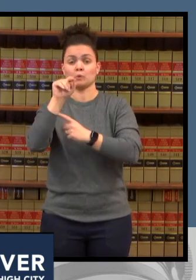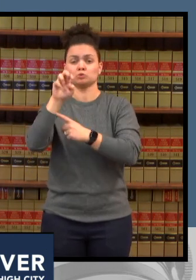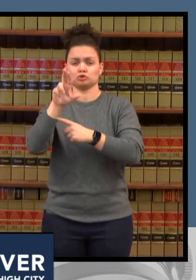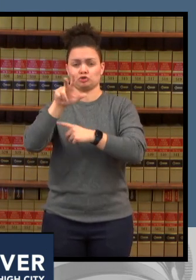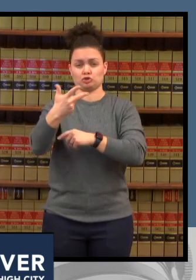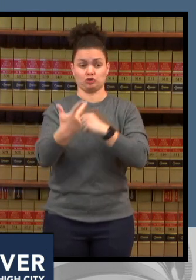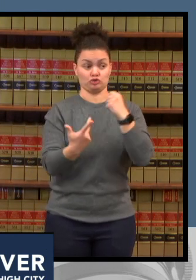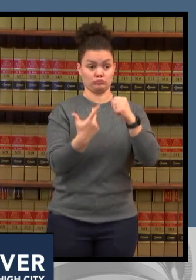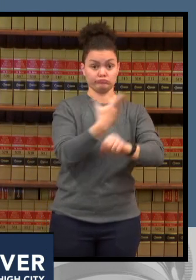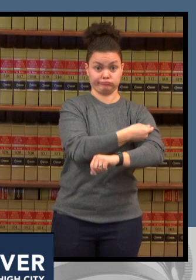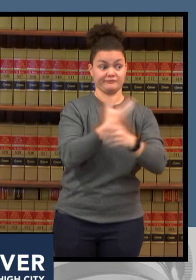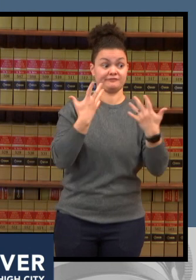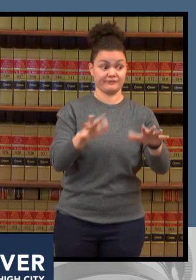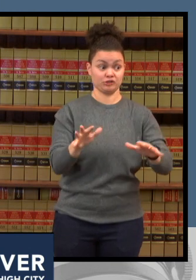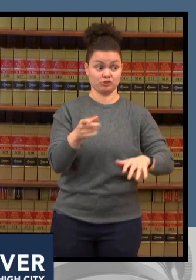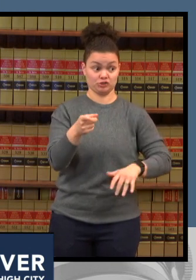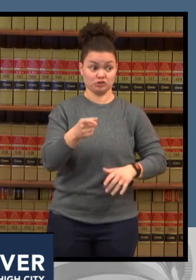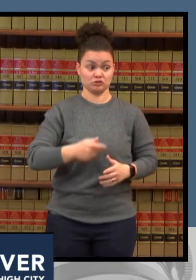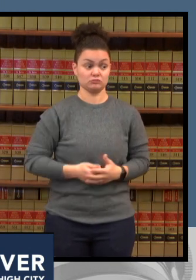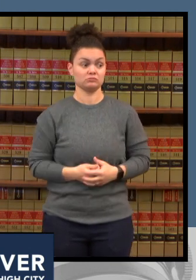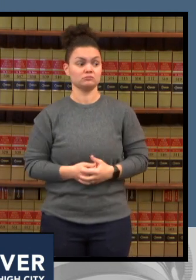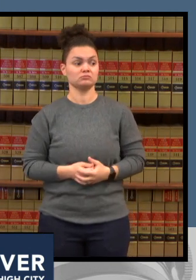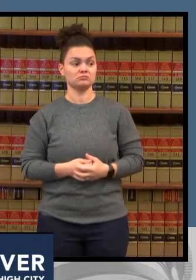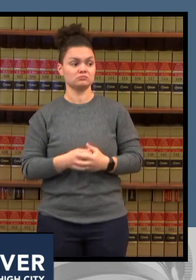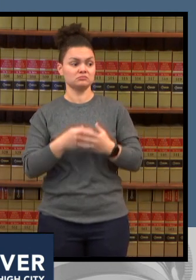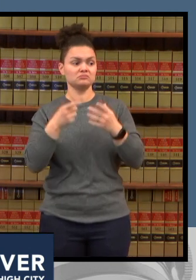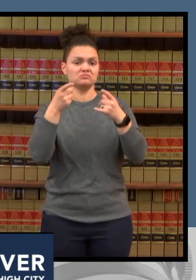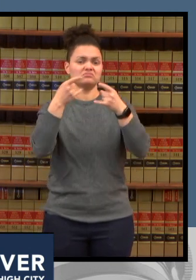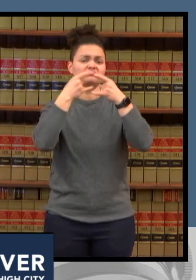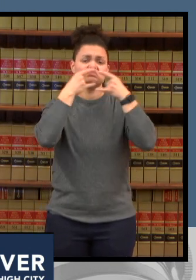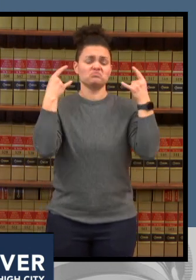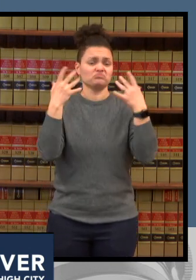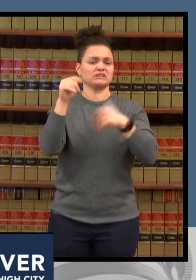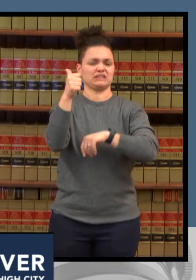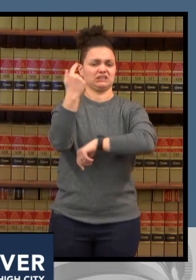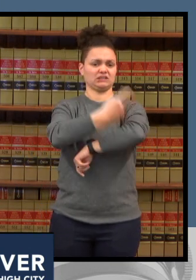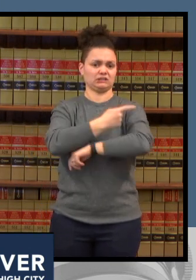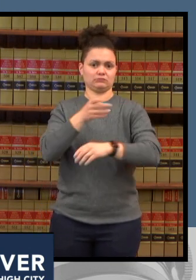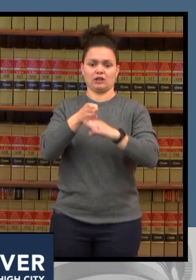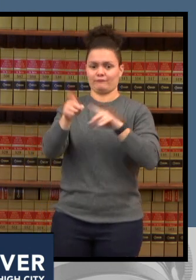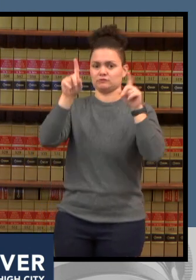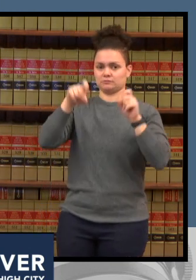and then of course if you do develop symptoms during that time you need to stay home until